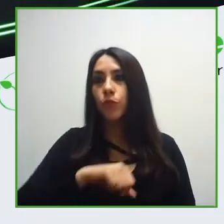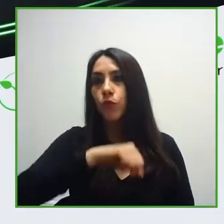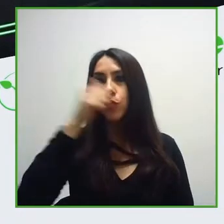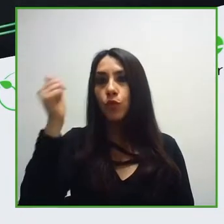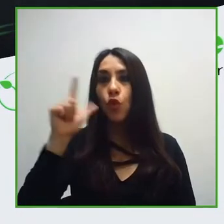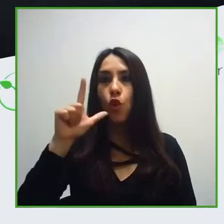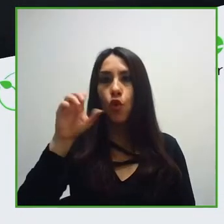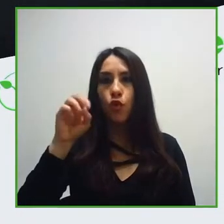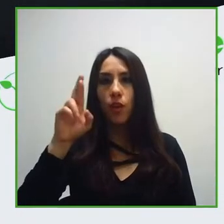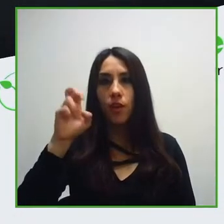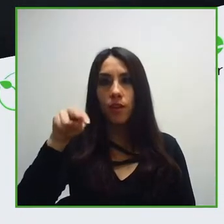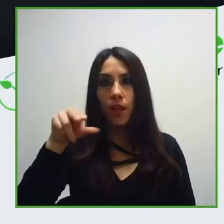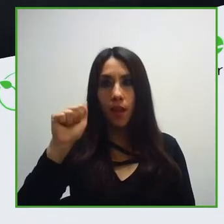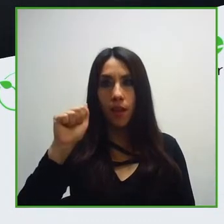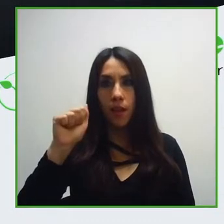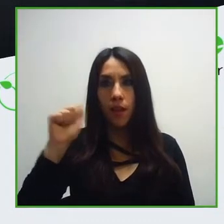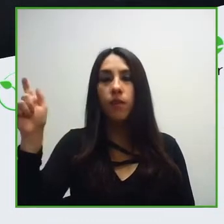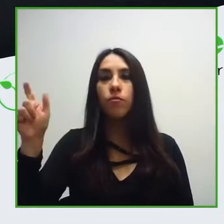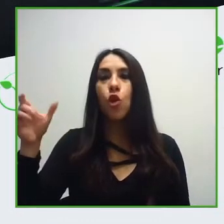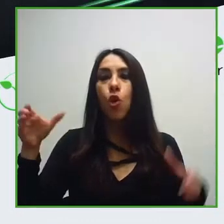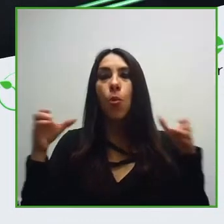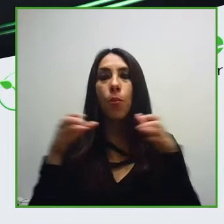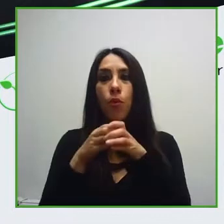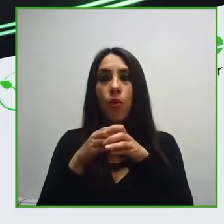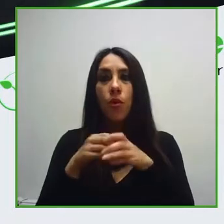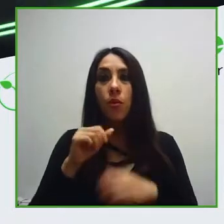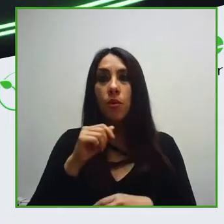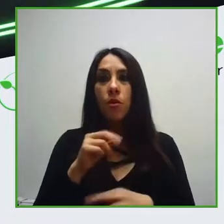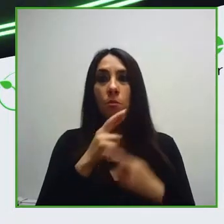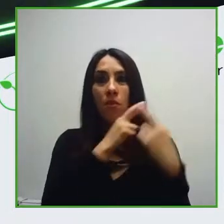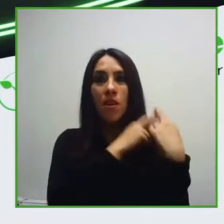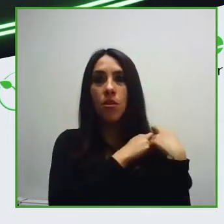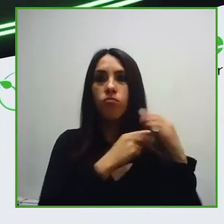Google for their presentations in the session technology at the service of